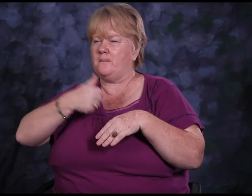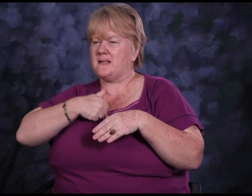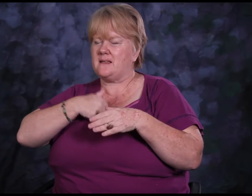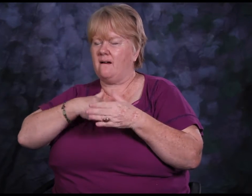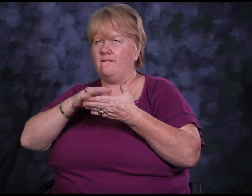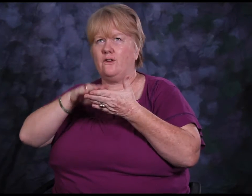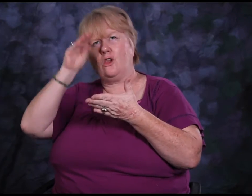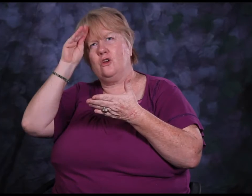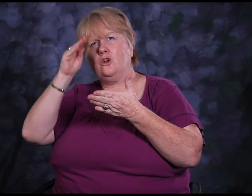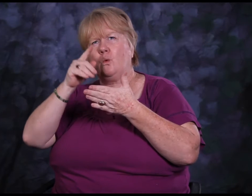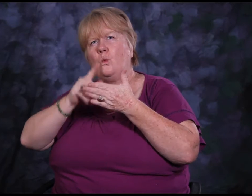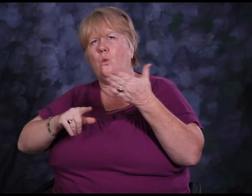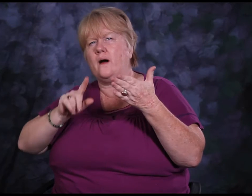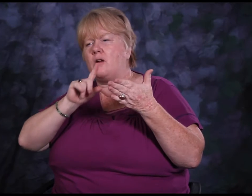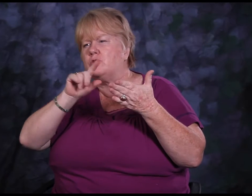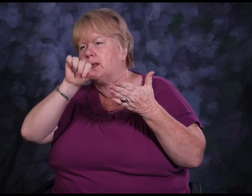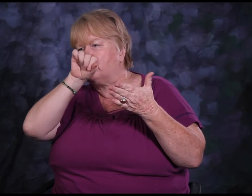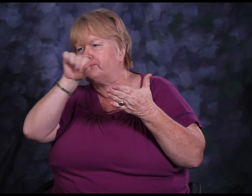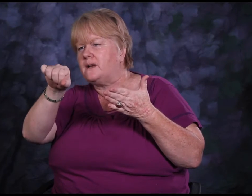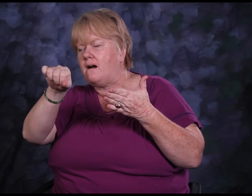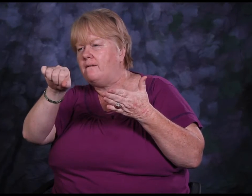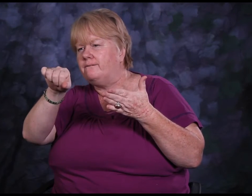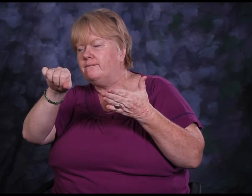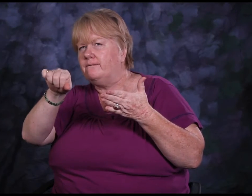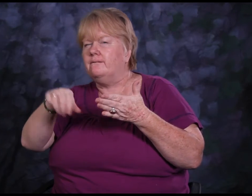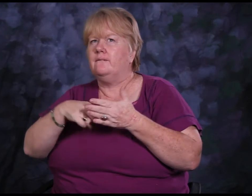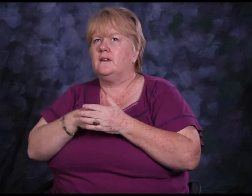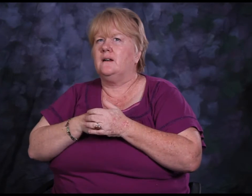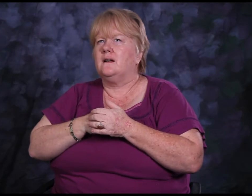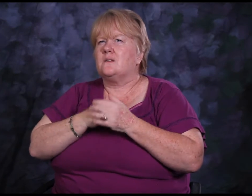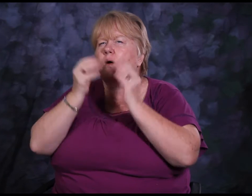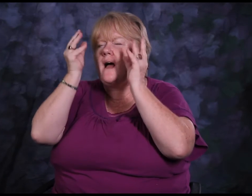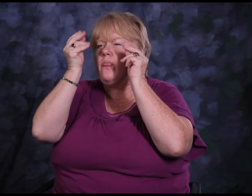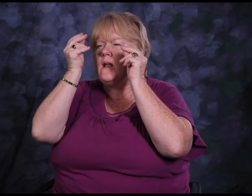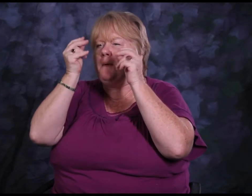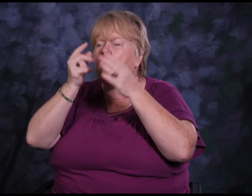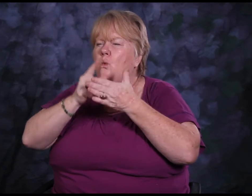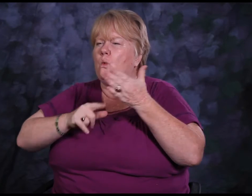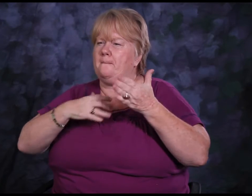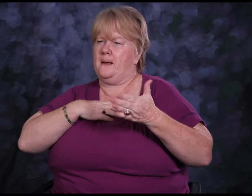I did this by thinking back to what I was very passionate about and what I loved most.